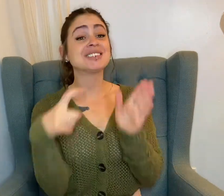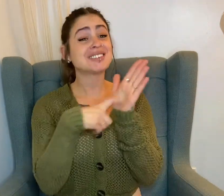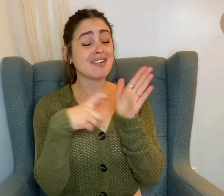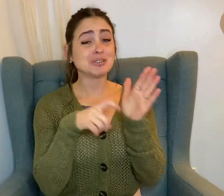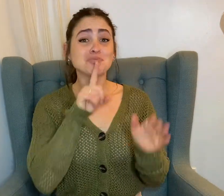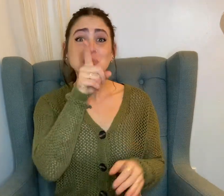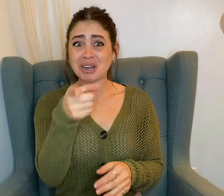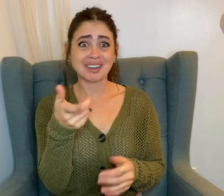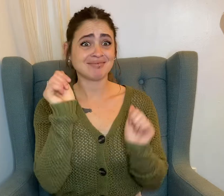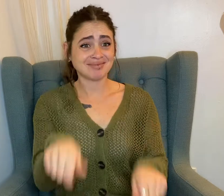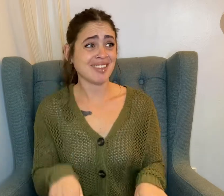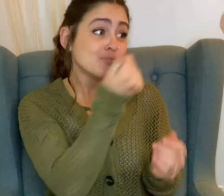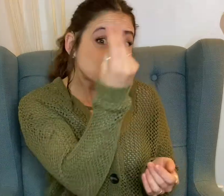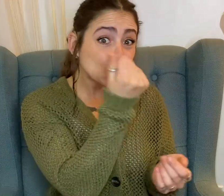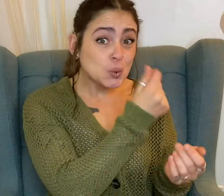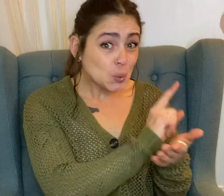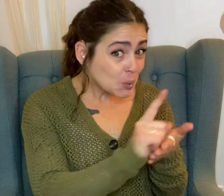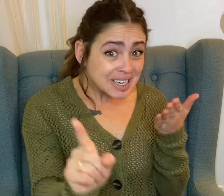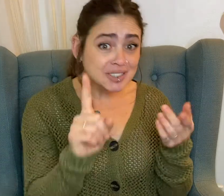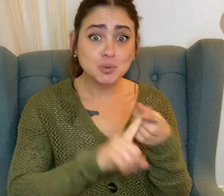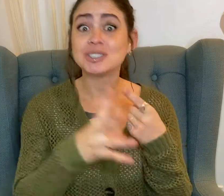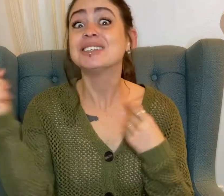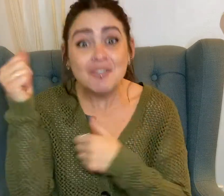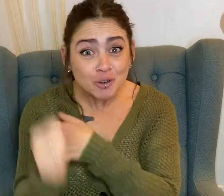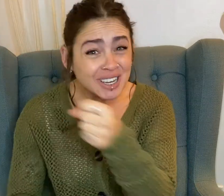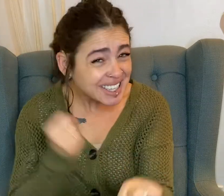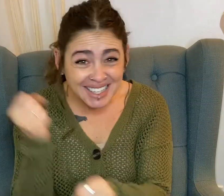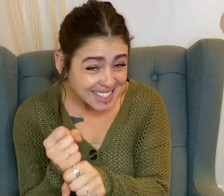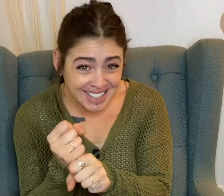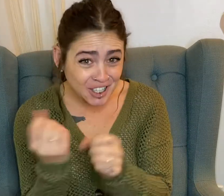Excavation can take quite a while! From a few weeks to several years!